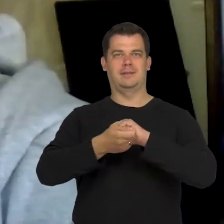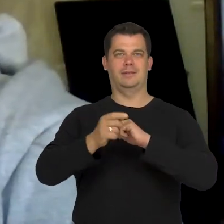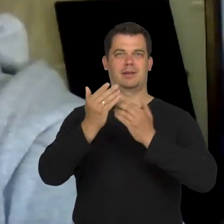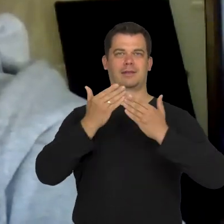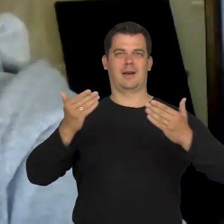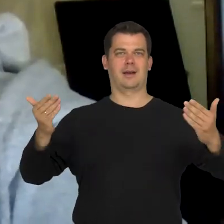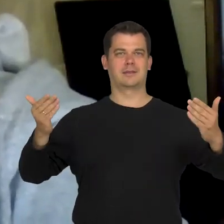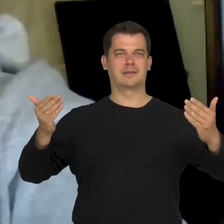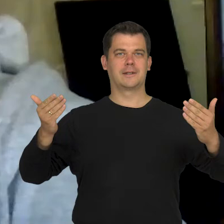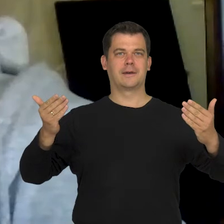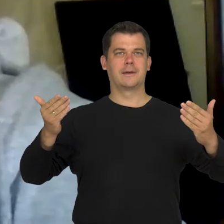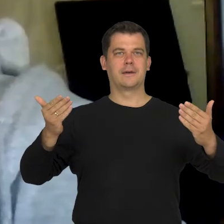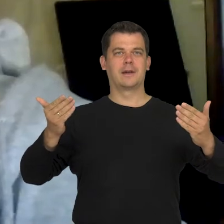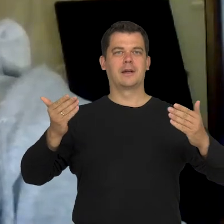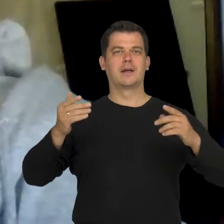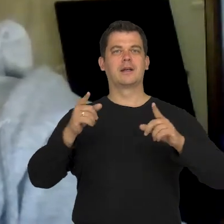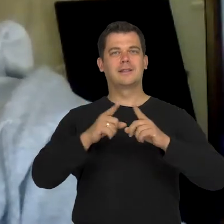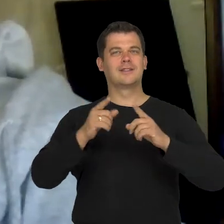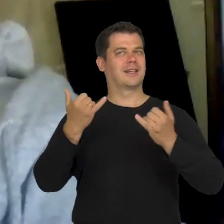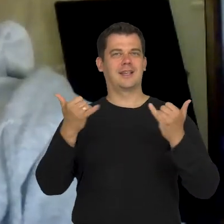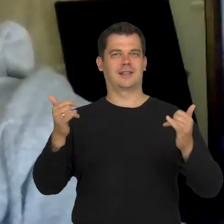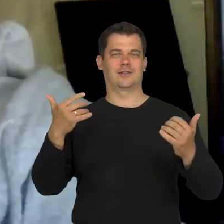or this world, because we can't hide the fact